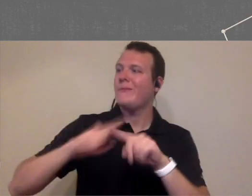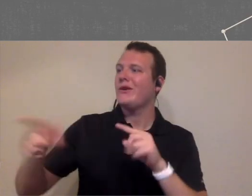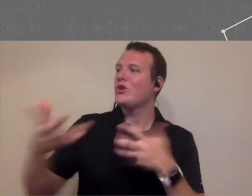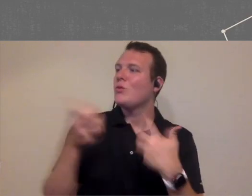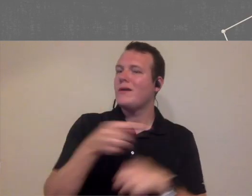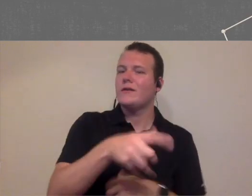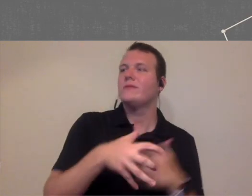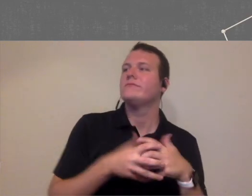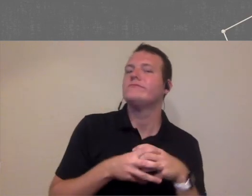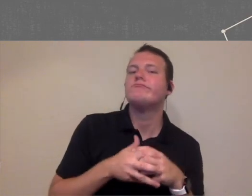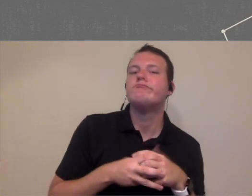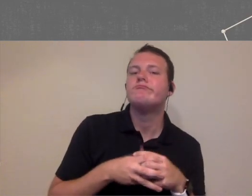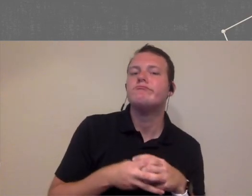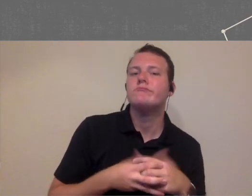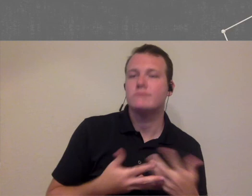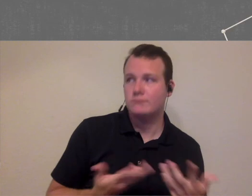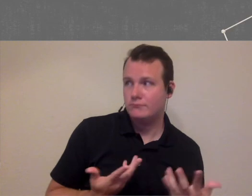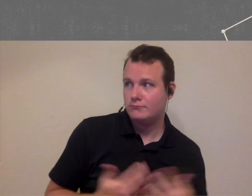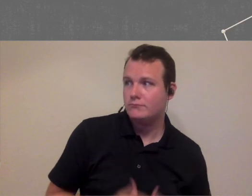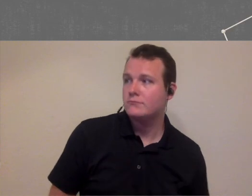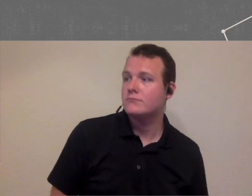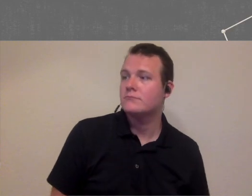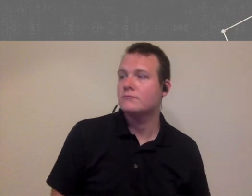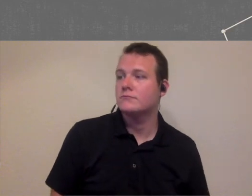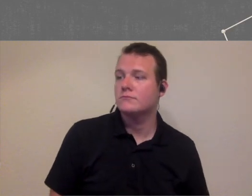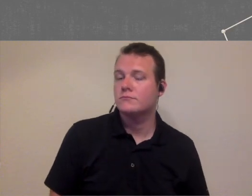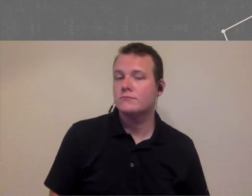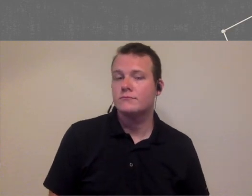don't want them sitting around either